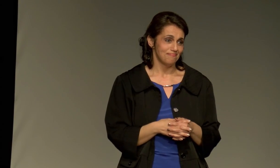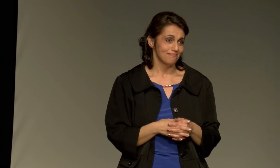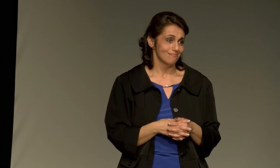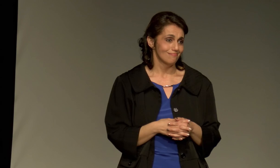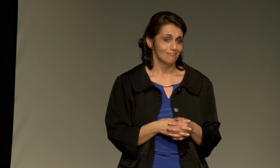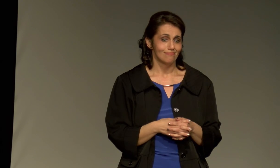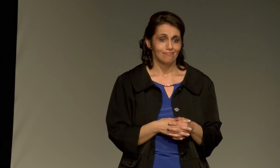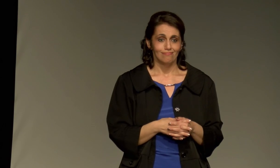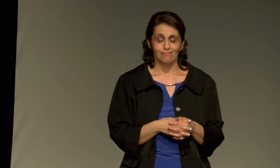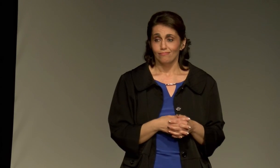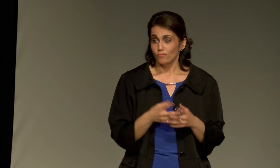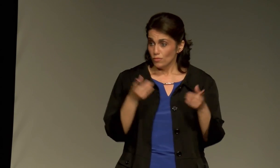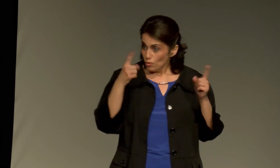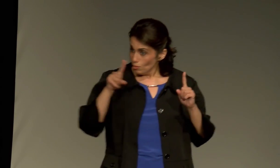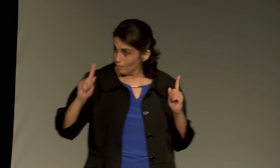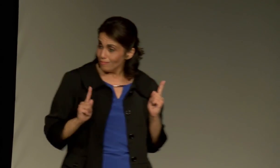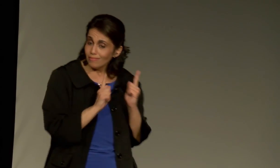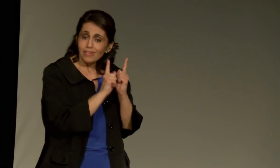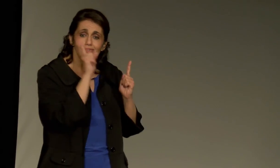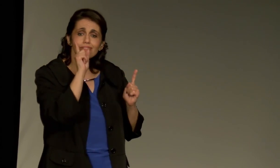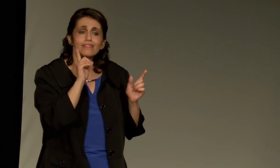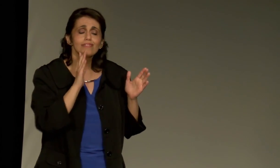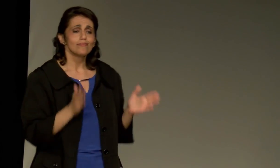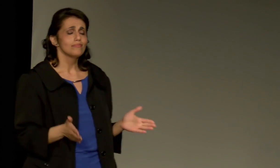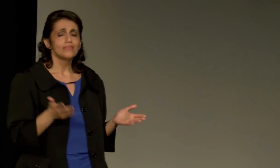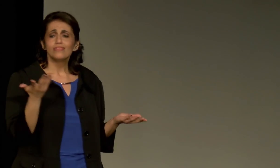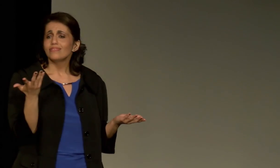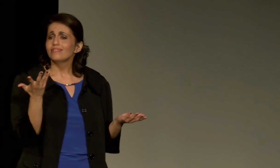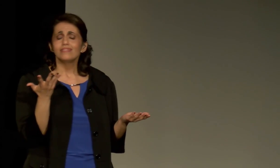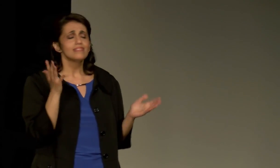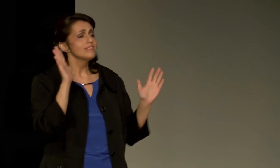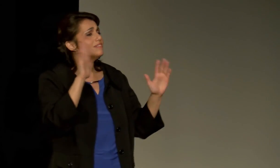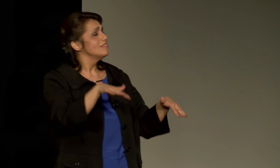It's our choice.